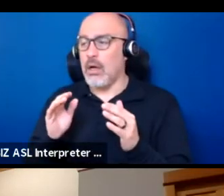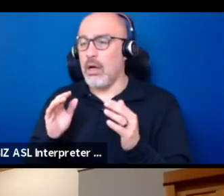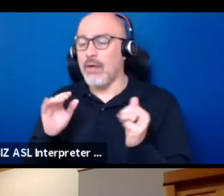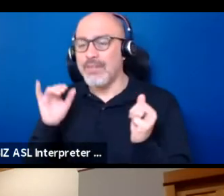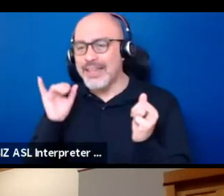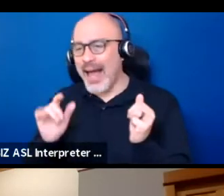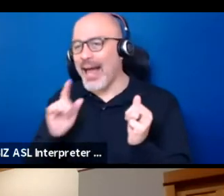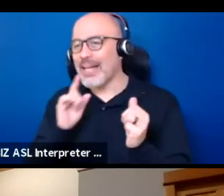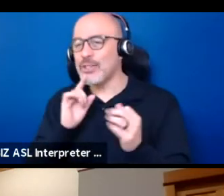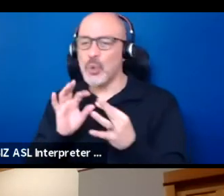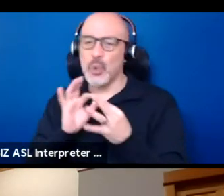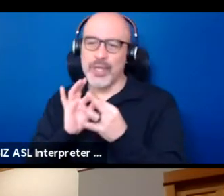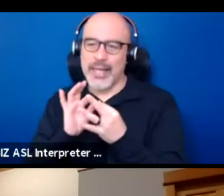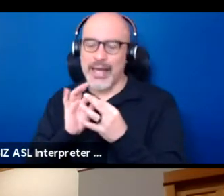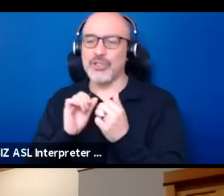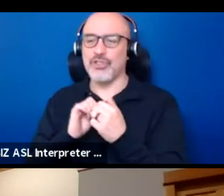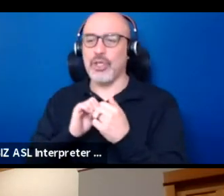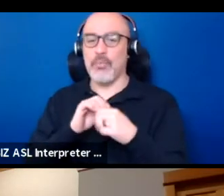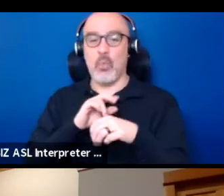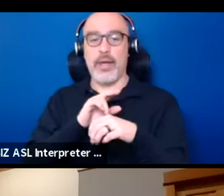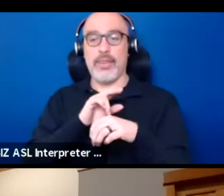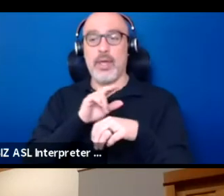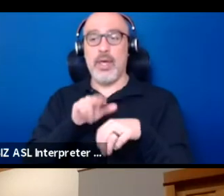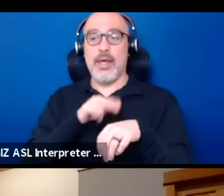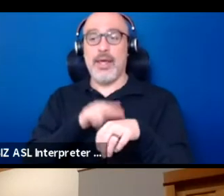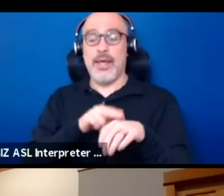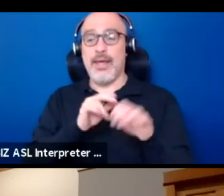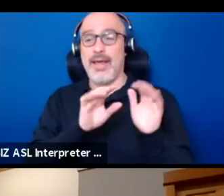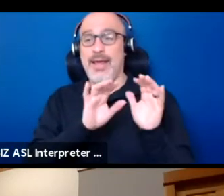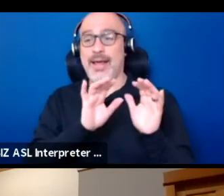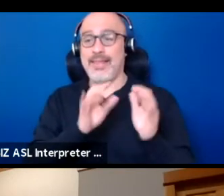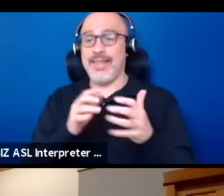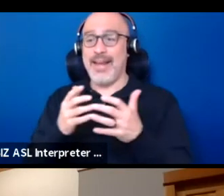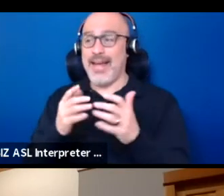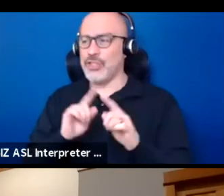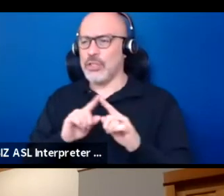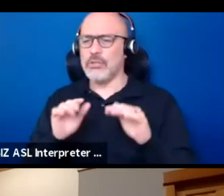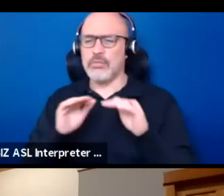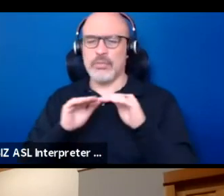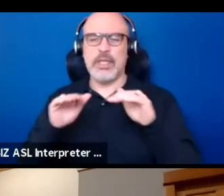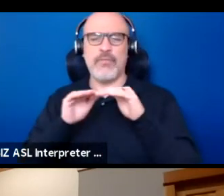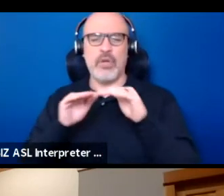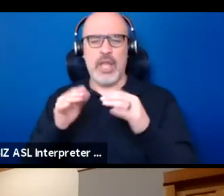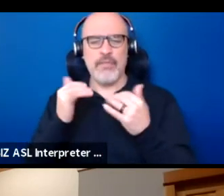between our nations at various levels, I think we still have a lot of struggles going on for our people